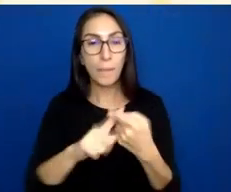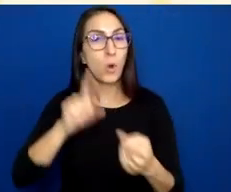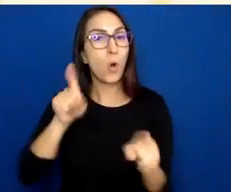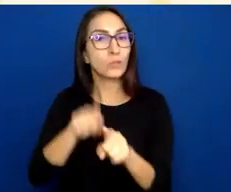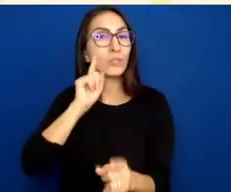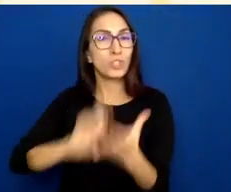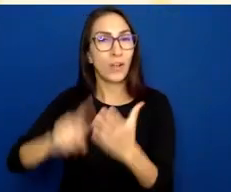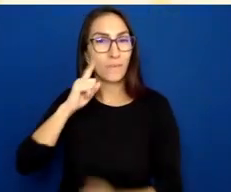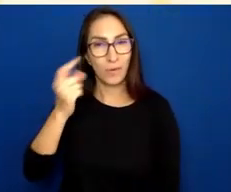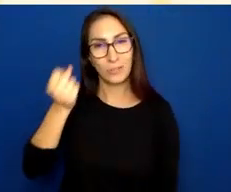I'm going to show another clip.